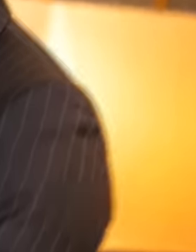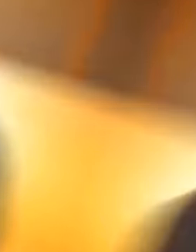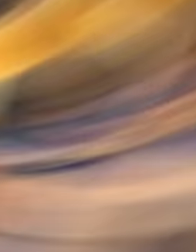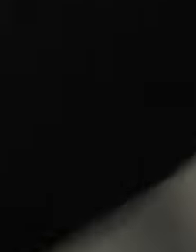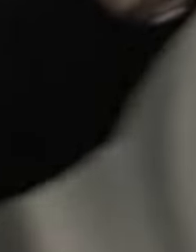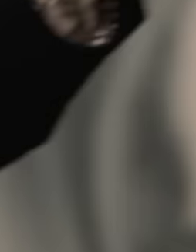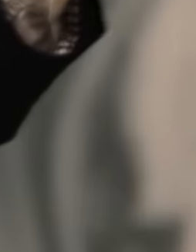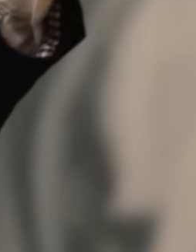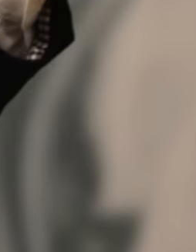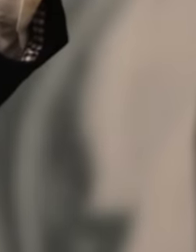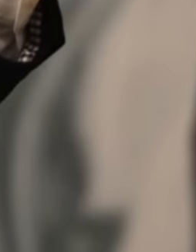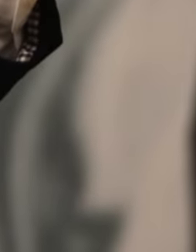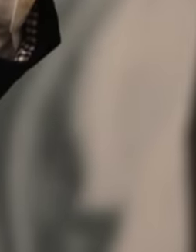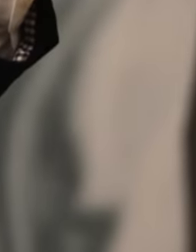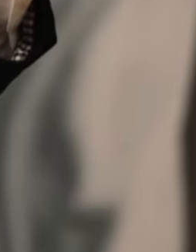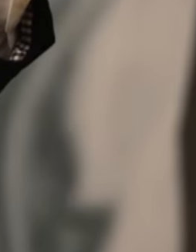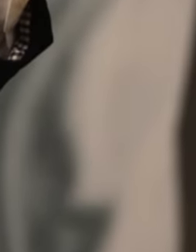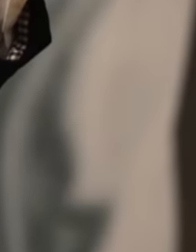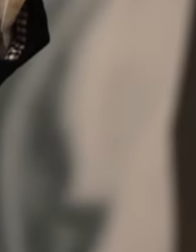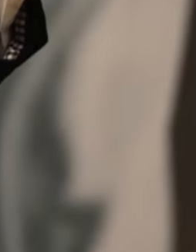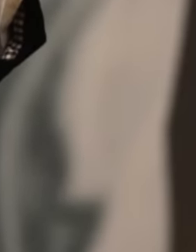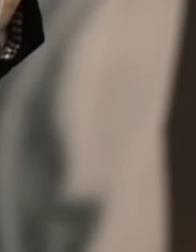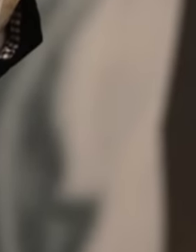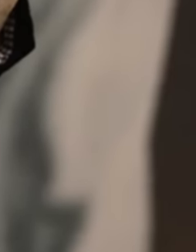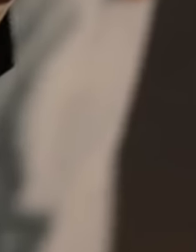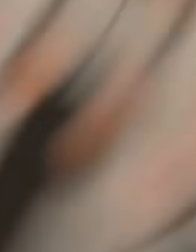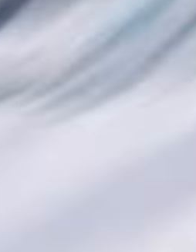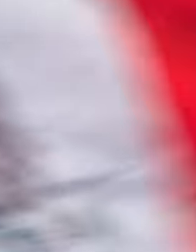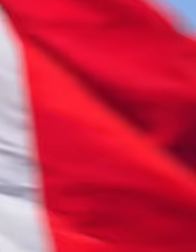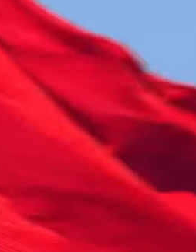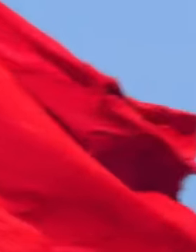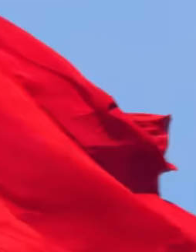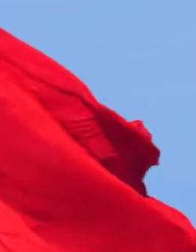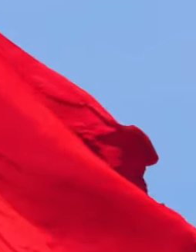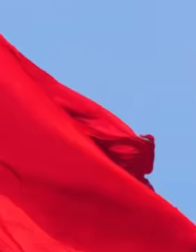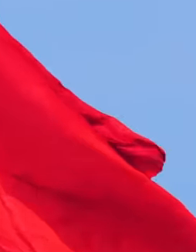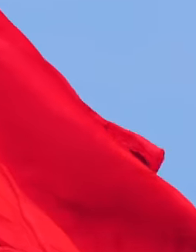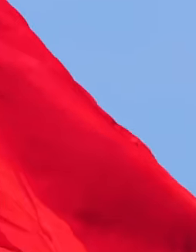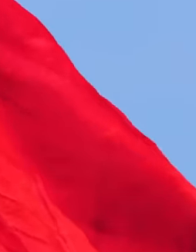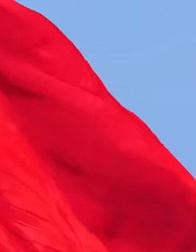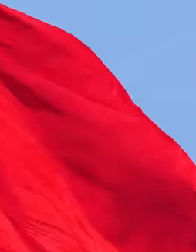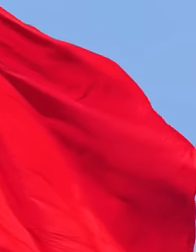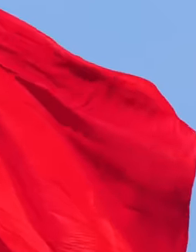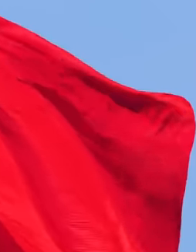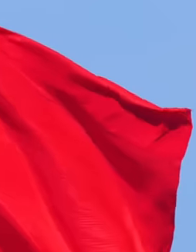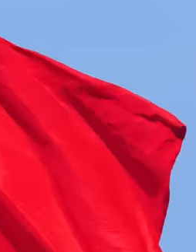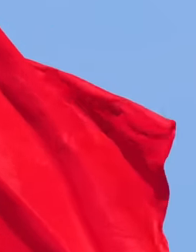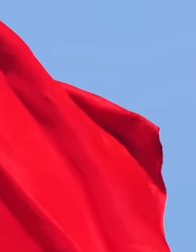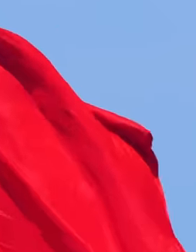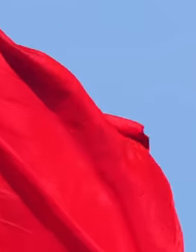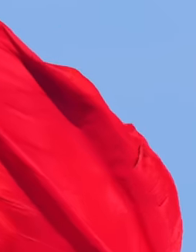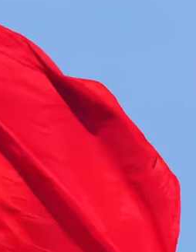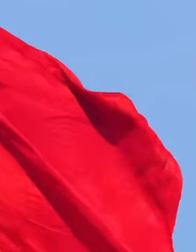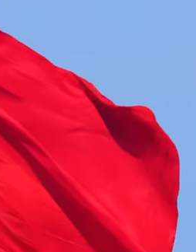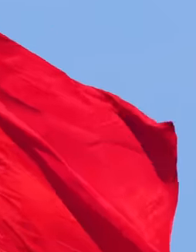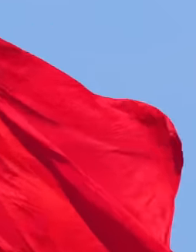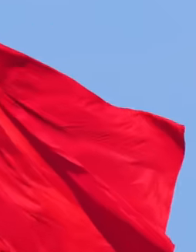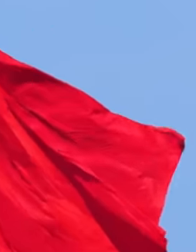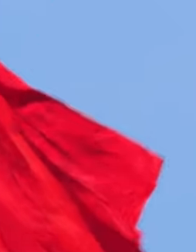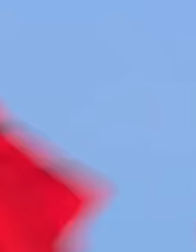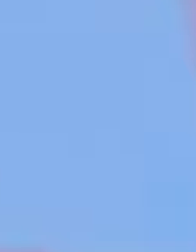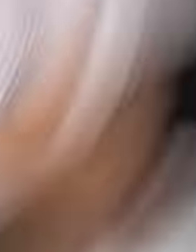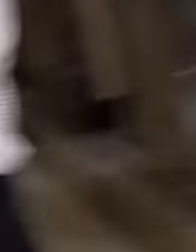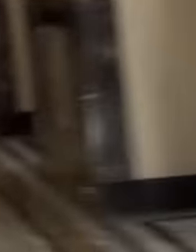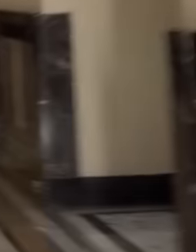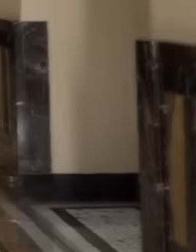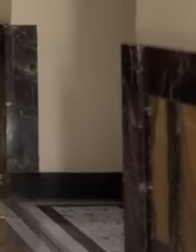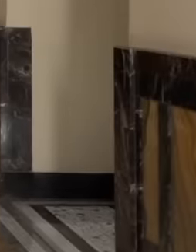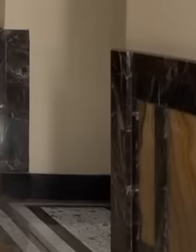López Obrador Bukele does not support Mexico in the face of this event that is being experienced, as President López Obrador has said,